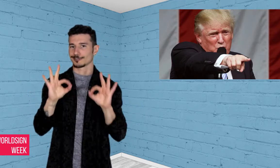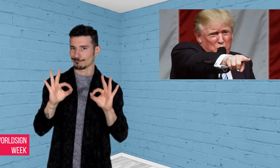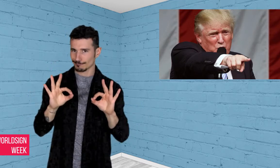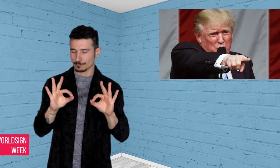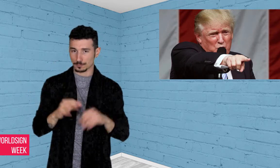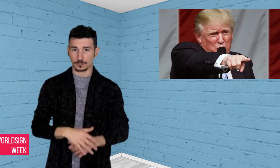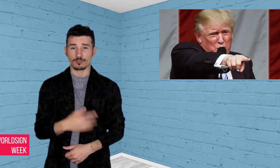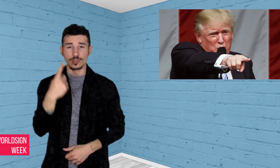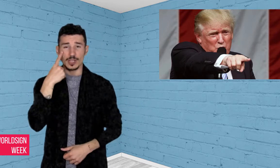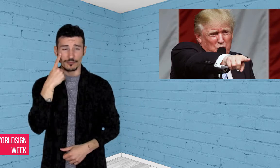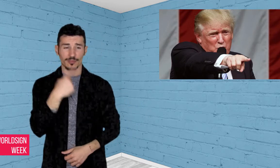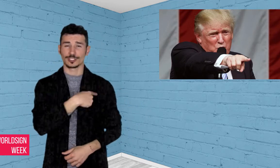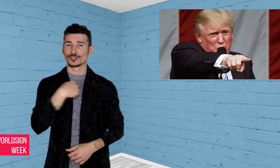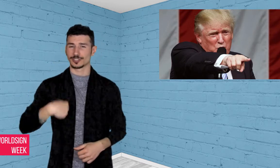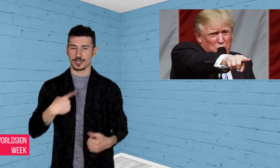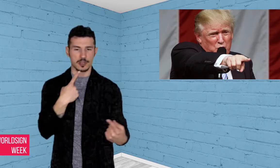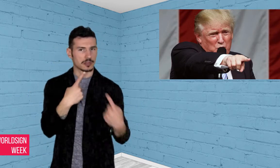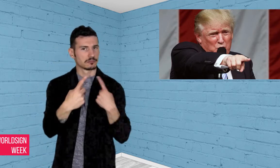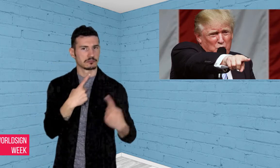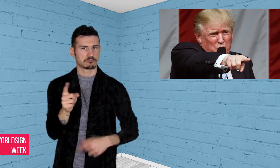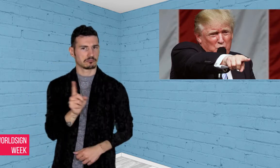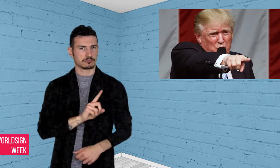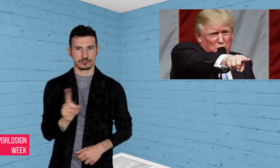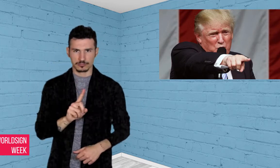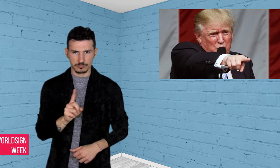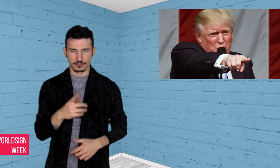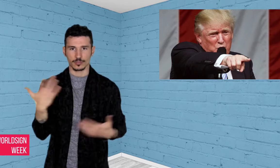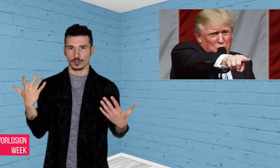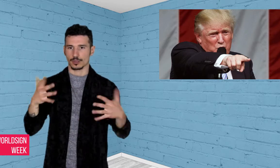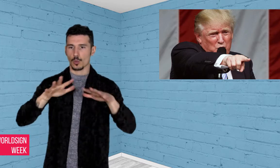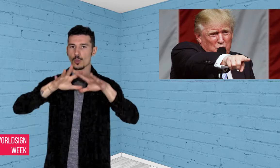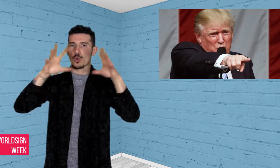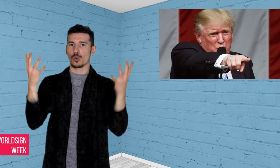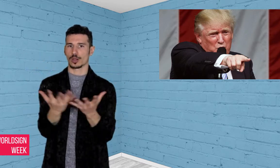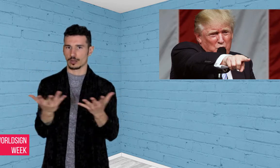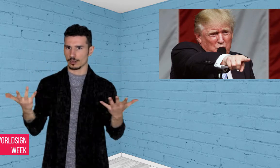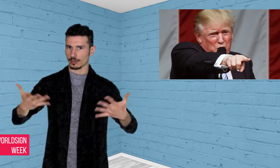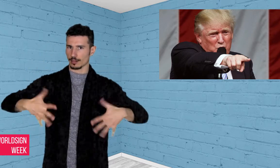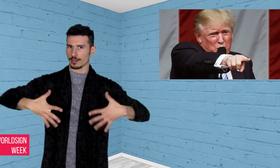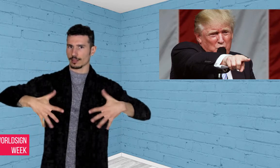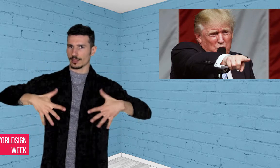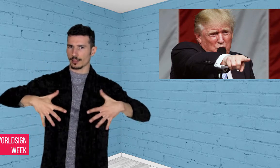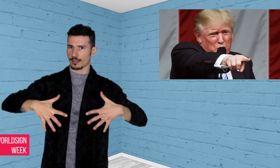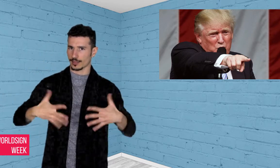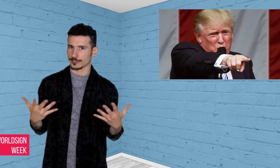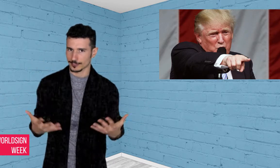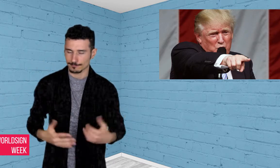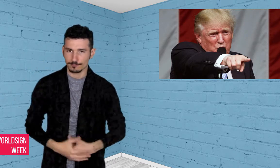Korea’s international trade. Trump says